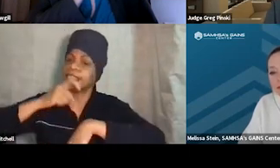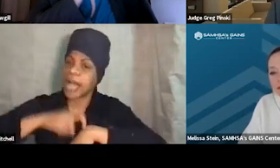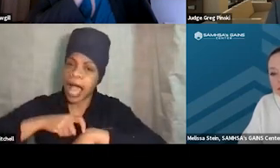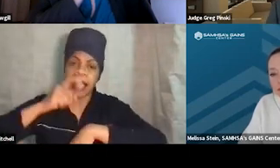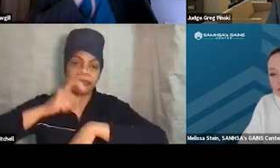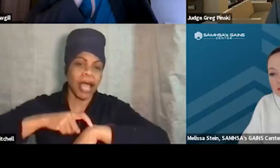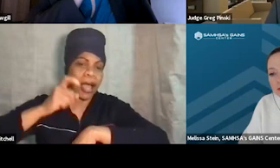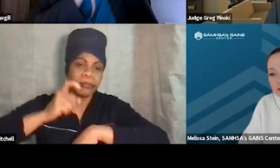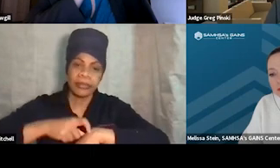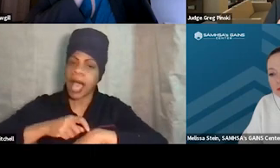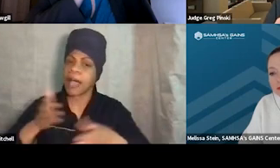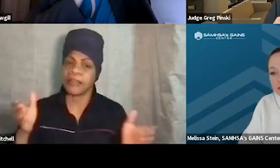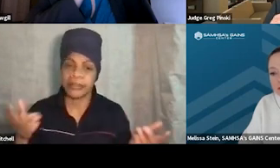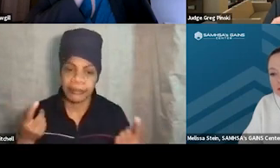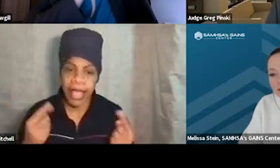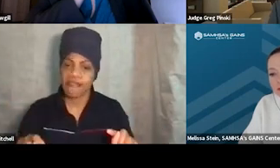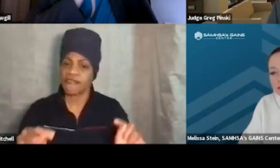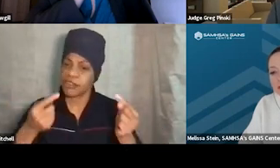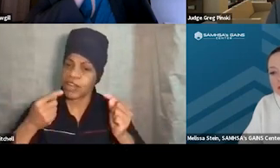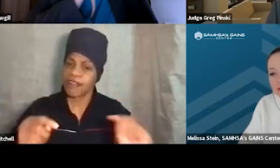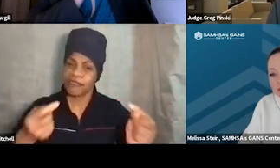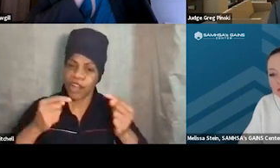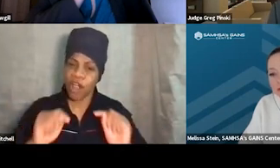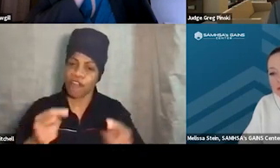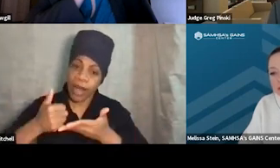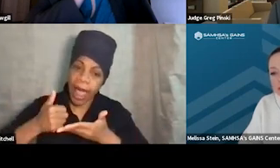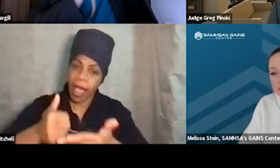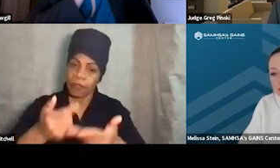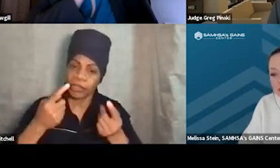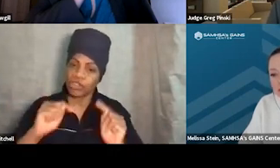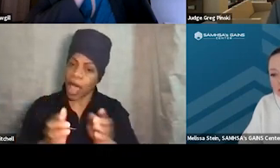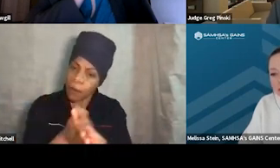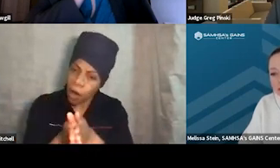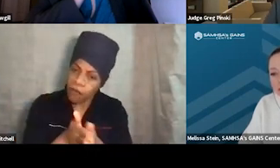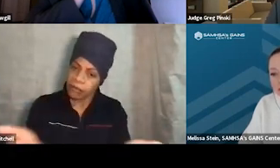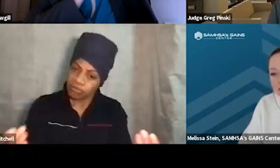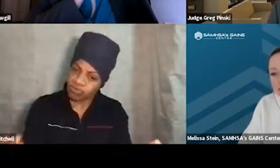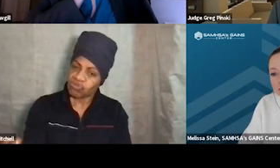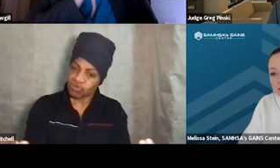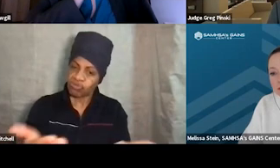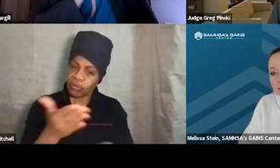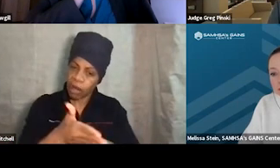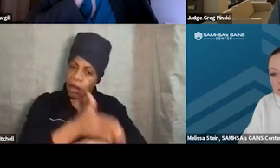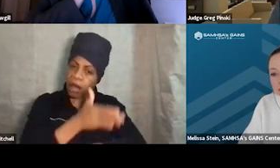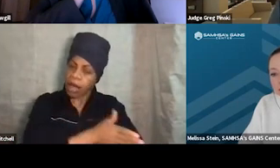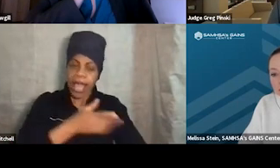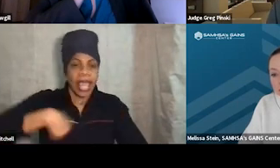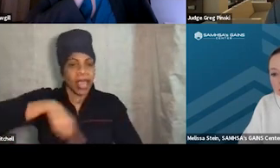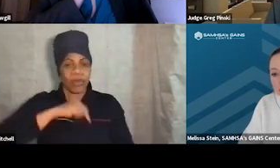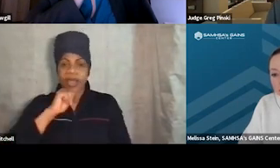and effort to helping you, to try to motivate you, and we're not succeeding in that.